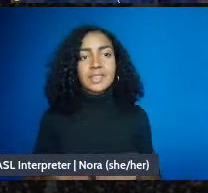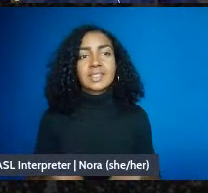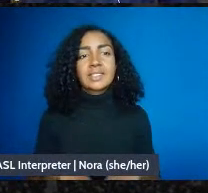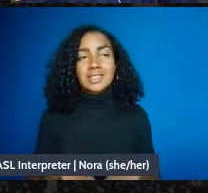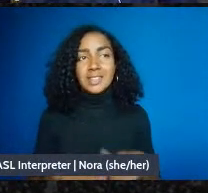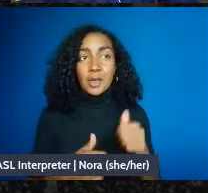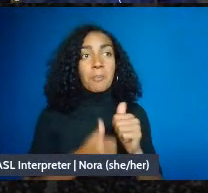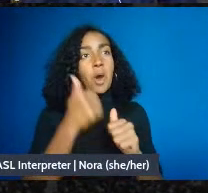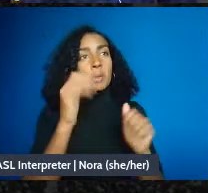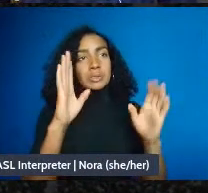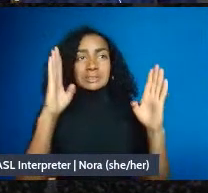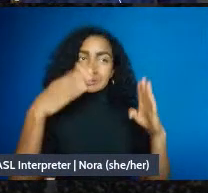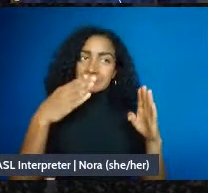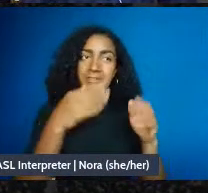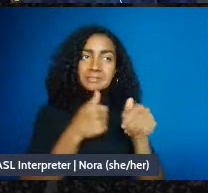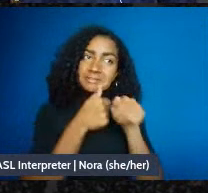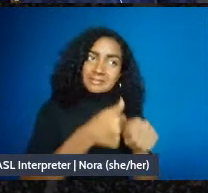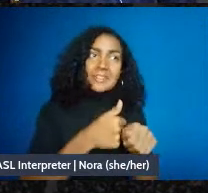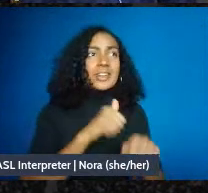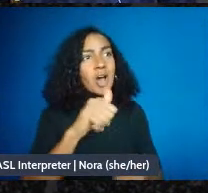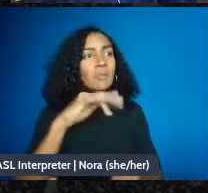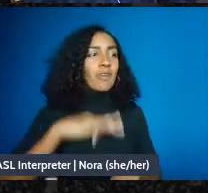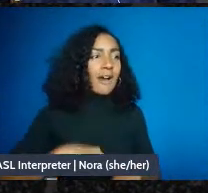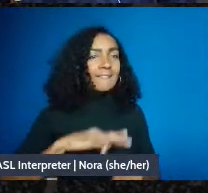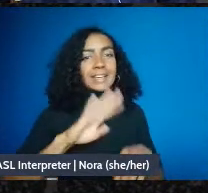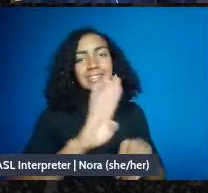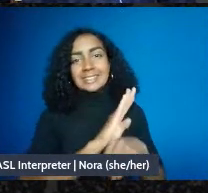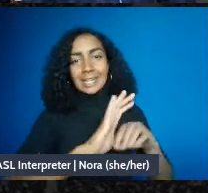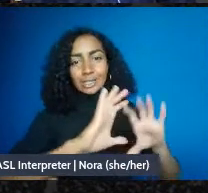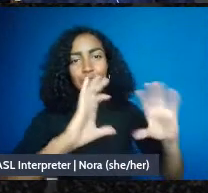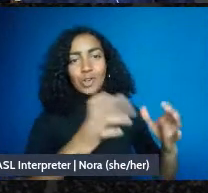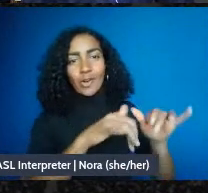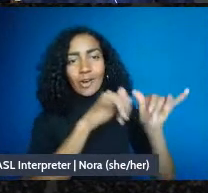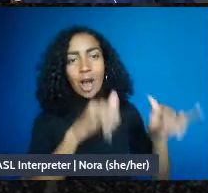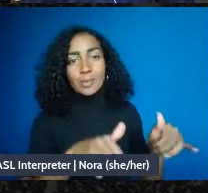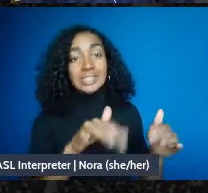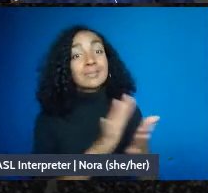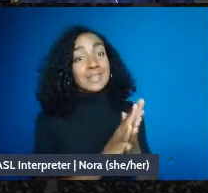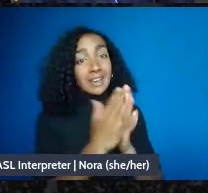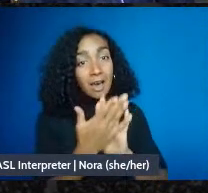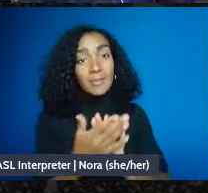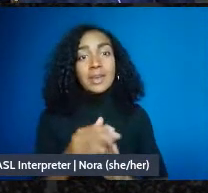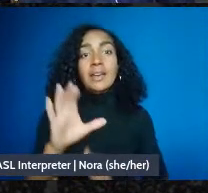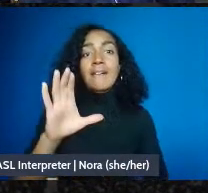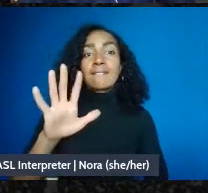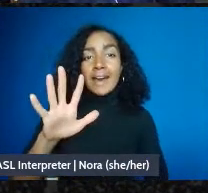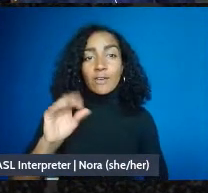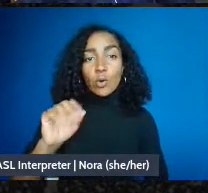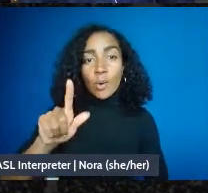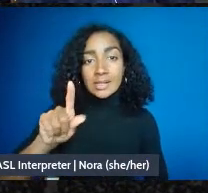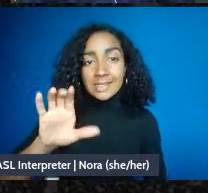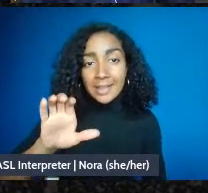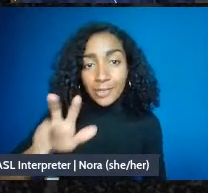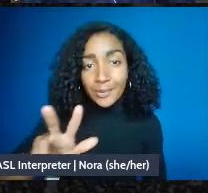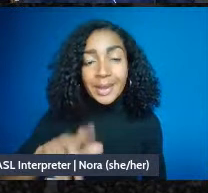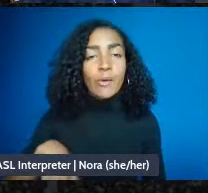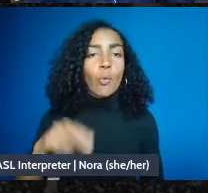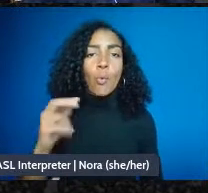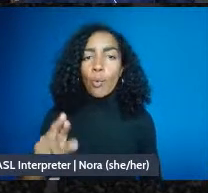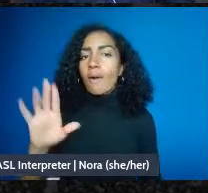our models is fully becoming a 501c3 or a 501c4 or some other kind of tax-exempt organization.